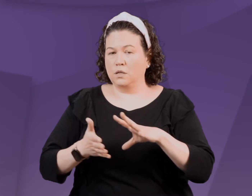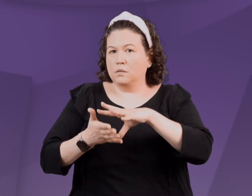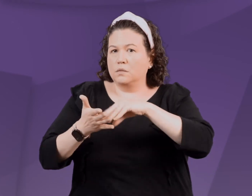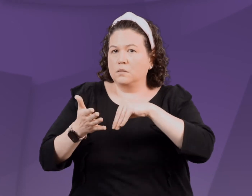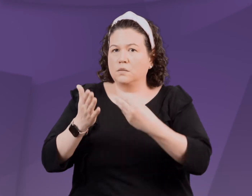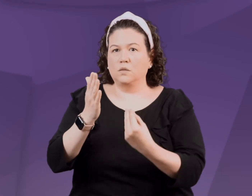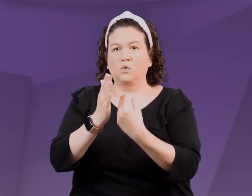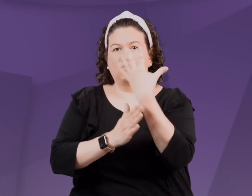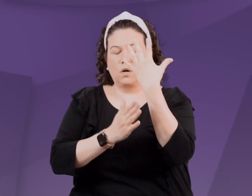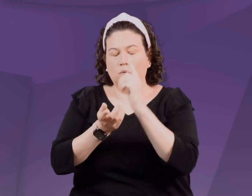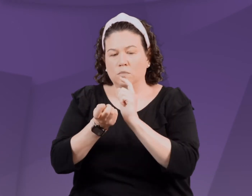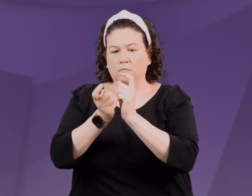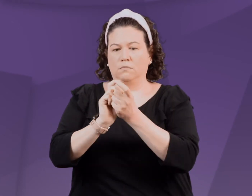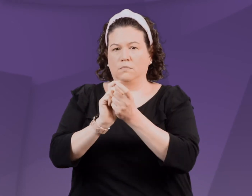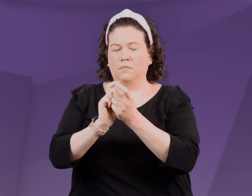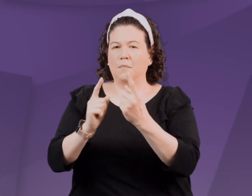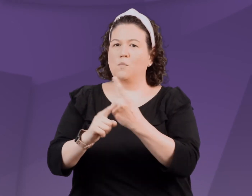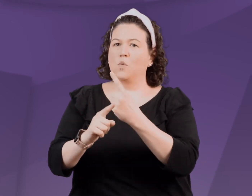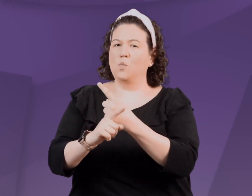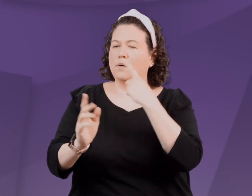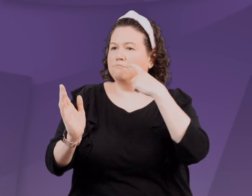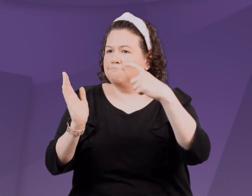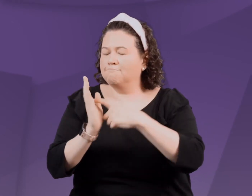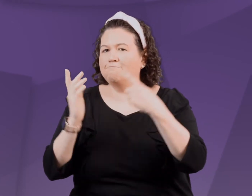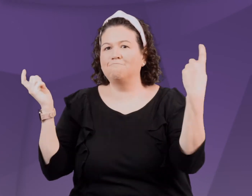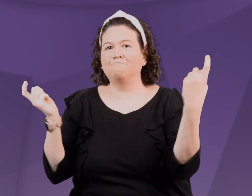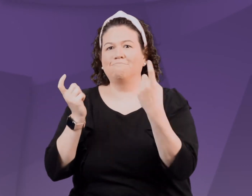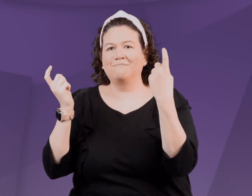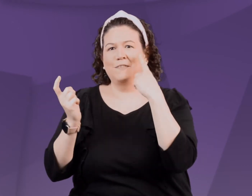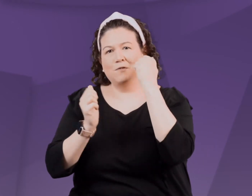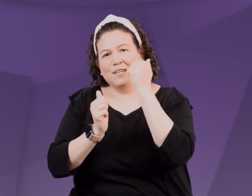Then as the child learns and changes, proper recognition